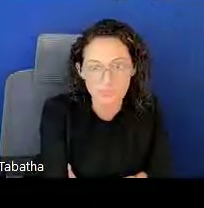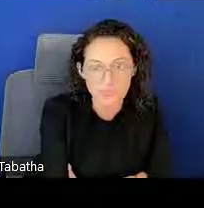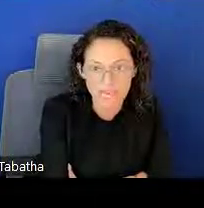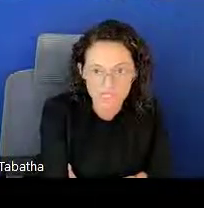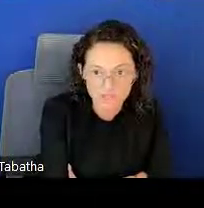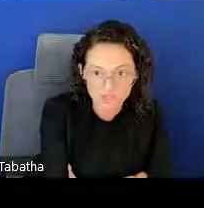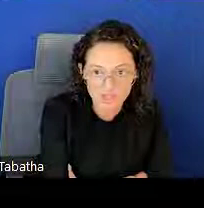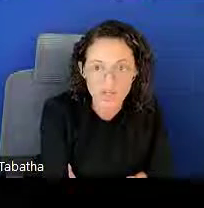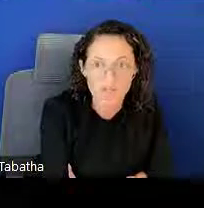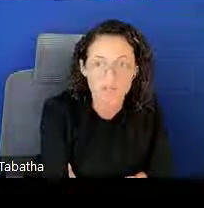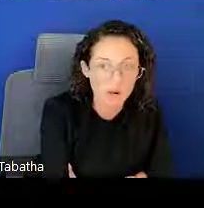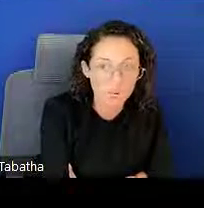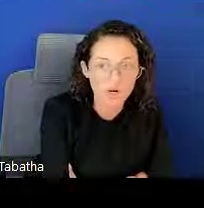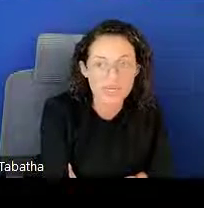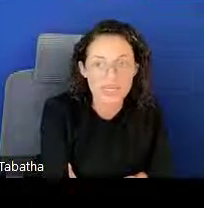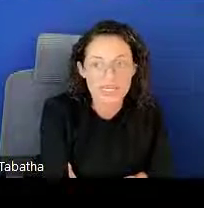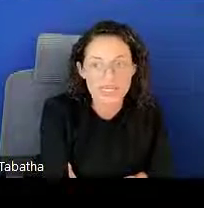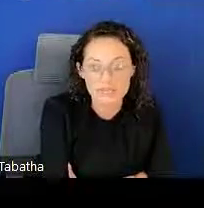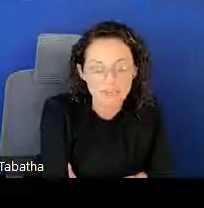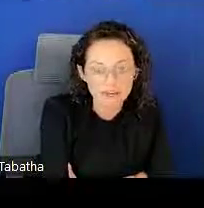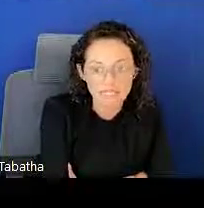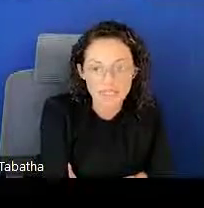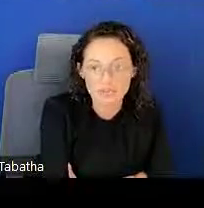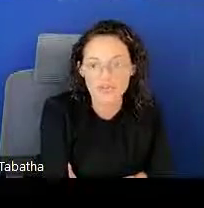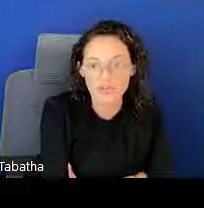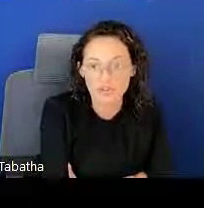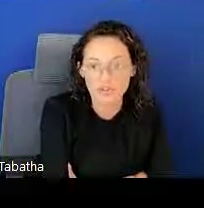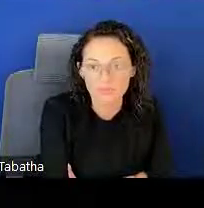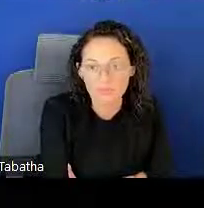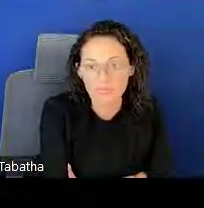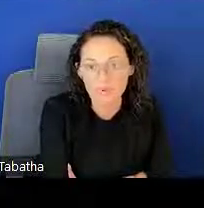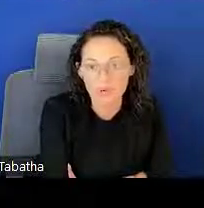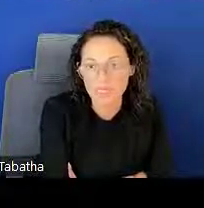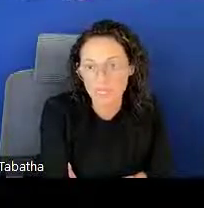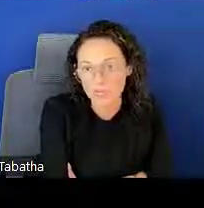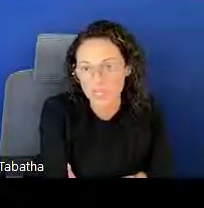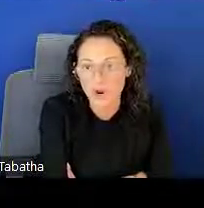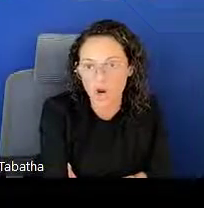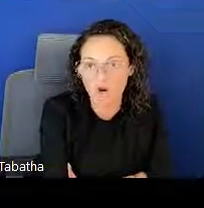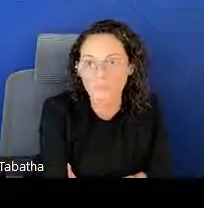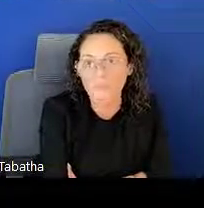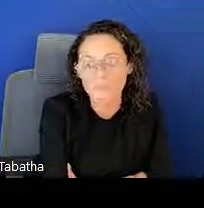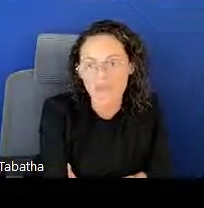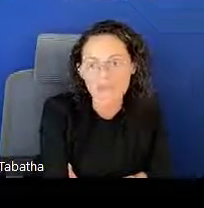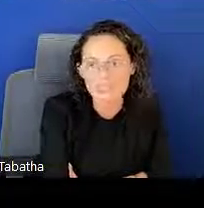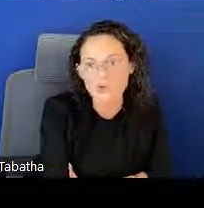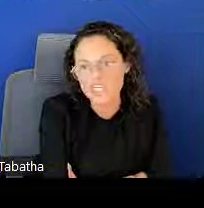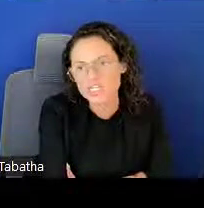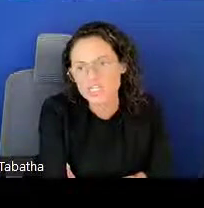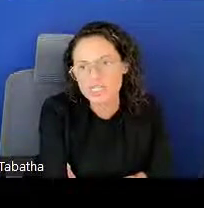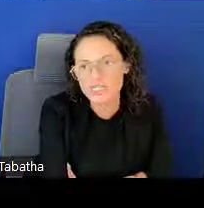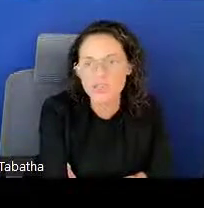The Ambassador Network is very useful for people that are having some questions